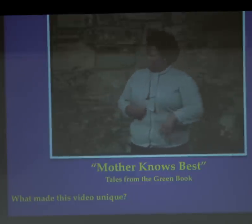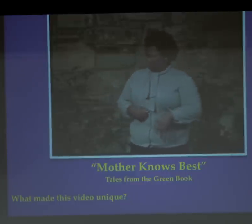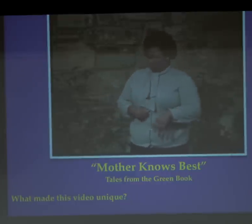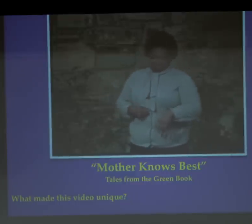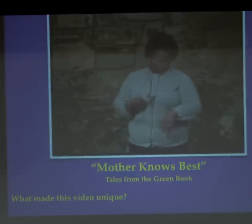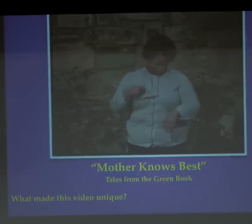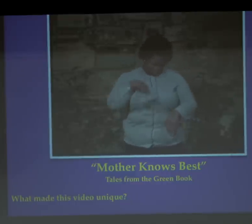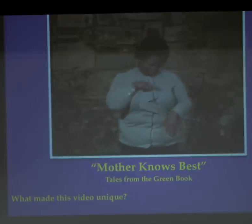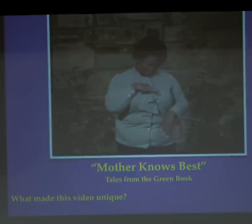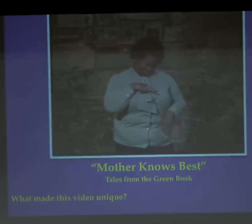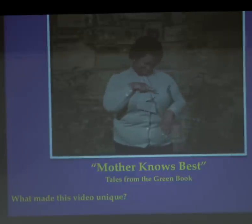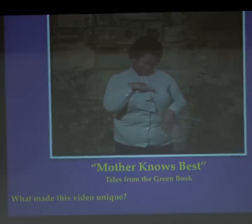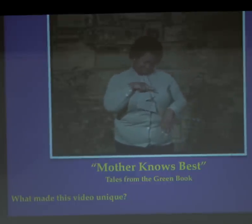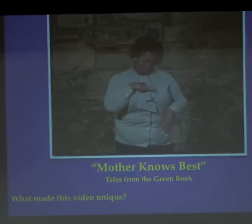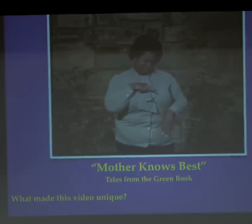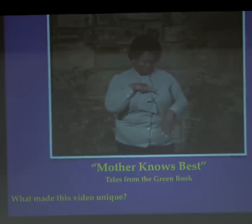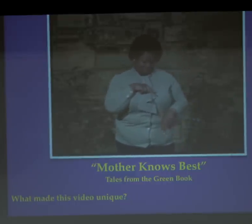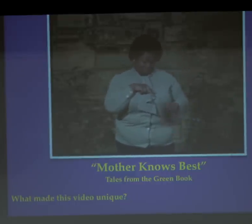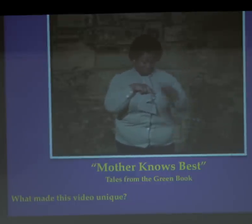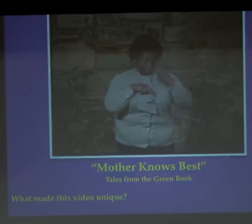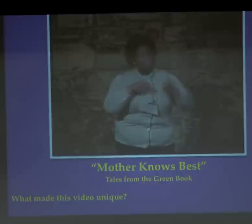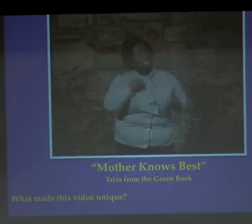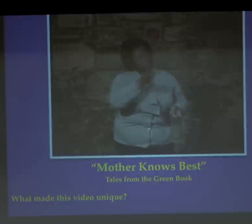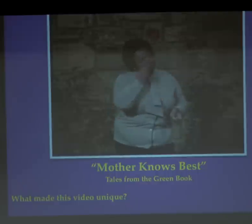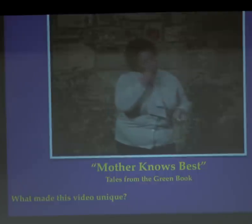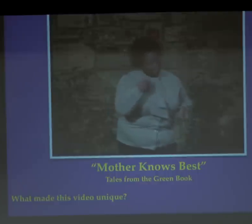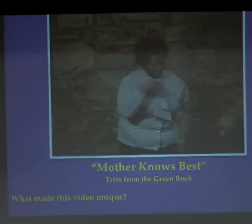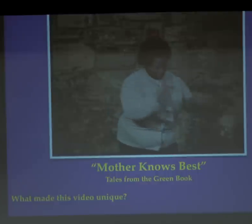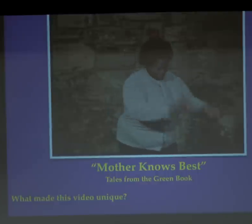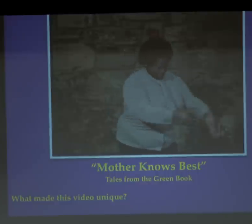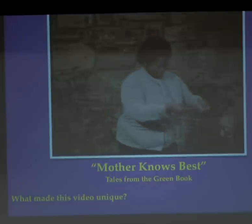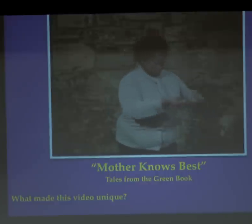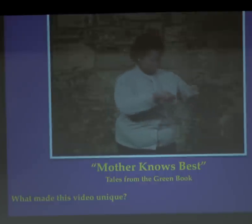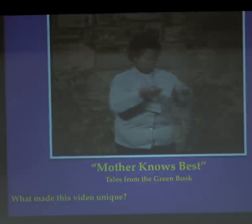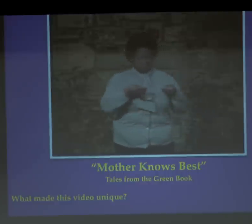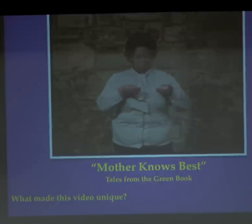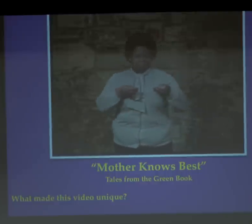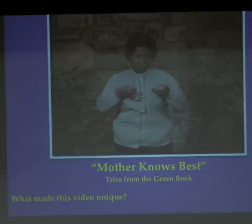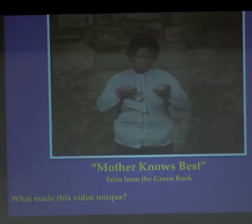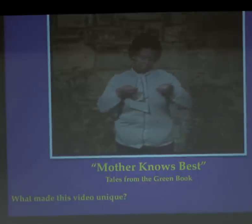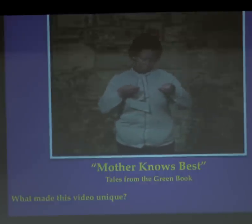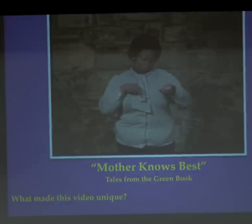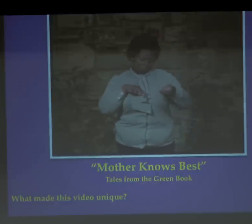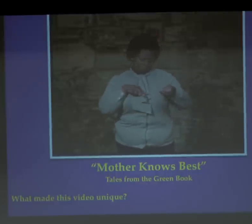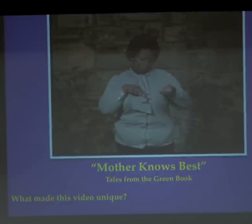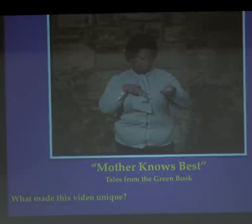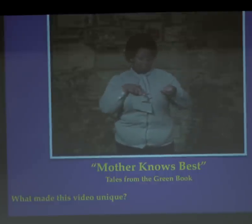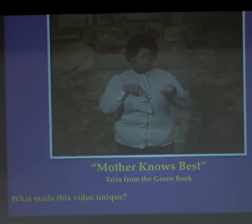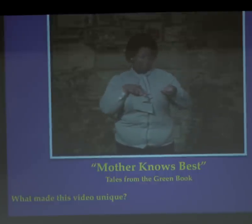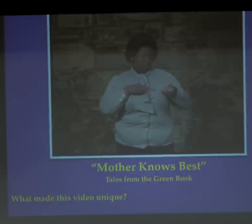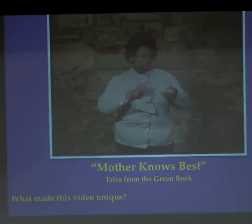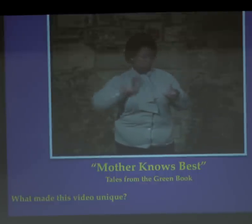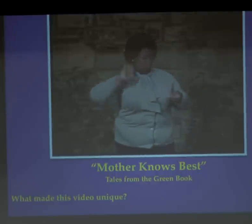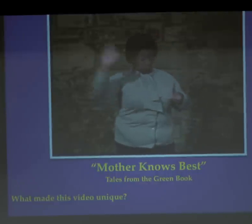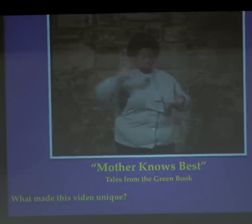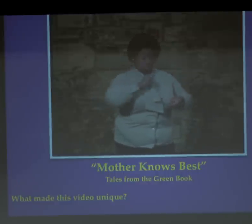She answered again that a friend gave it to her. I could not believe that and I told her, "Let me take a look at it."